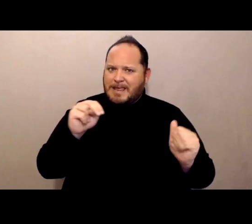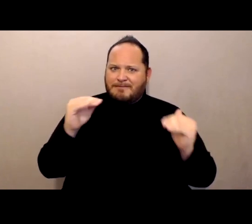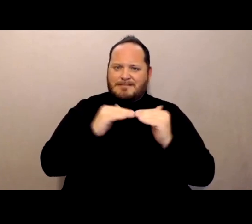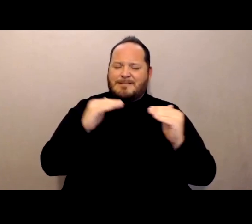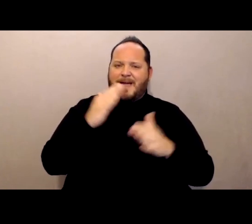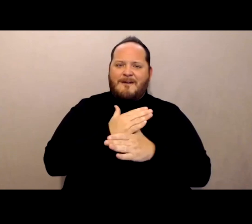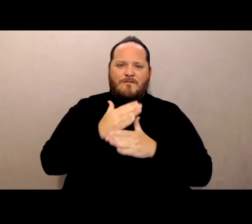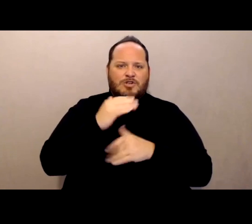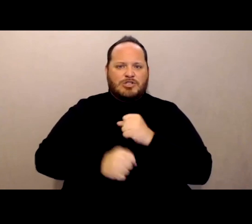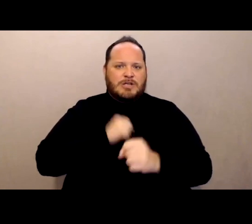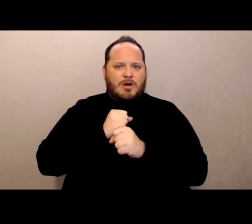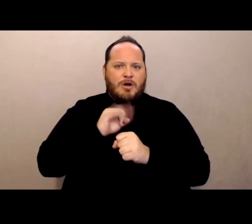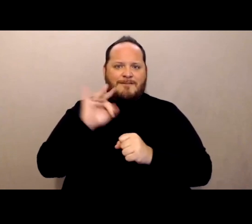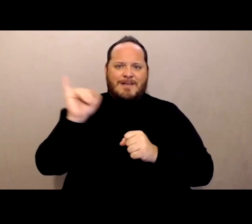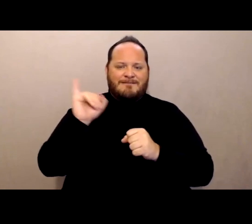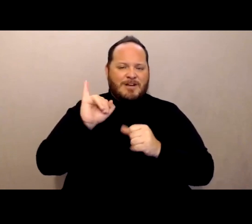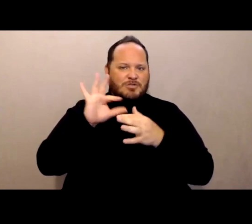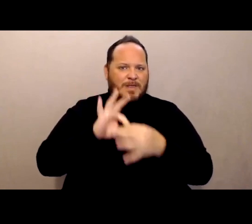of infectious related deaths, not even close.